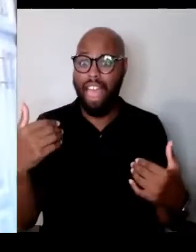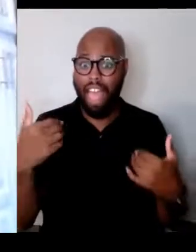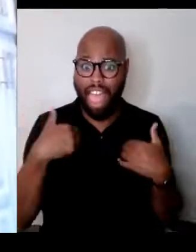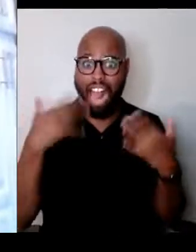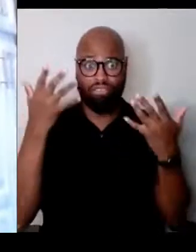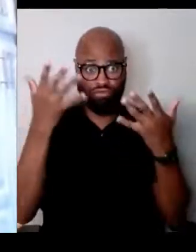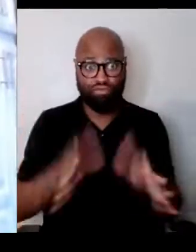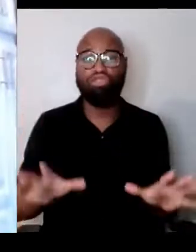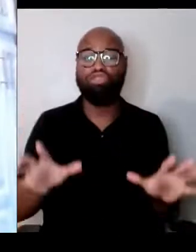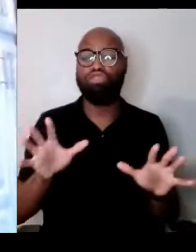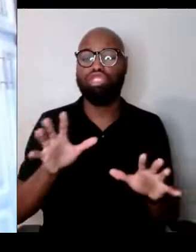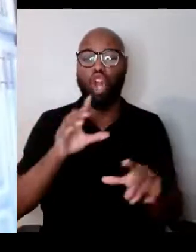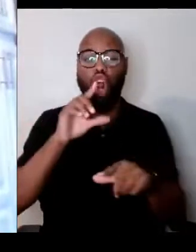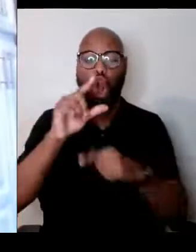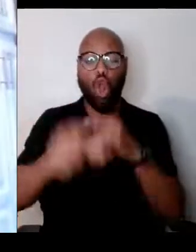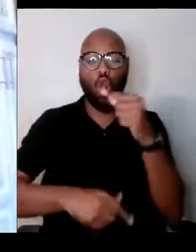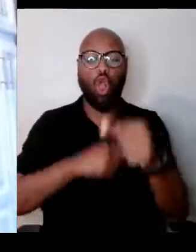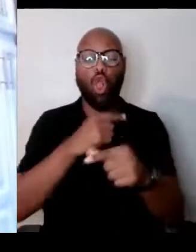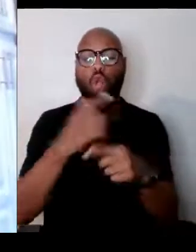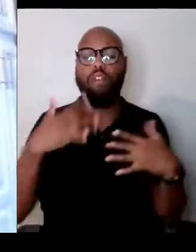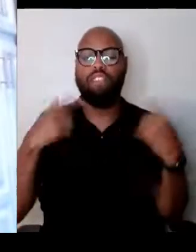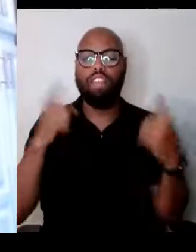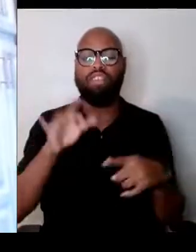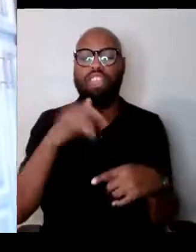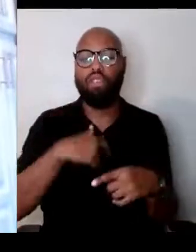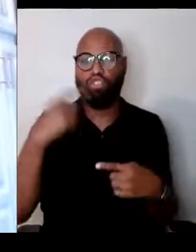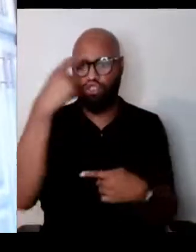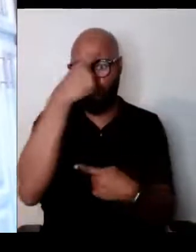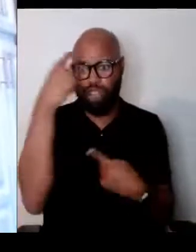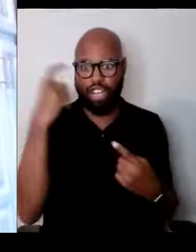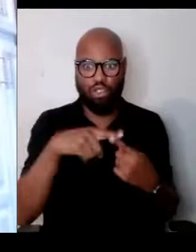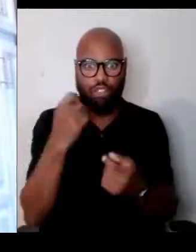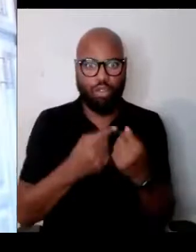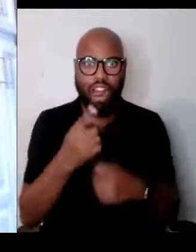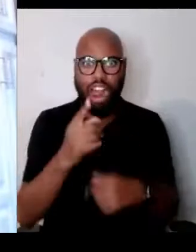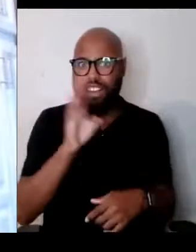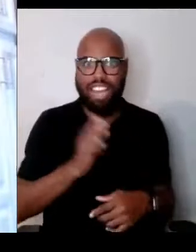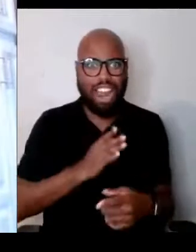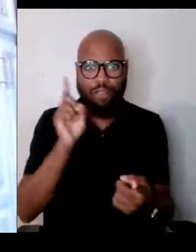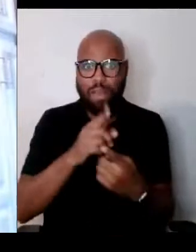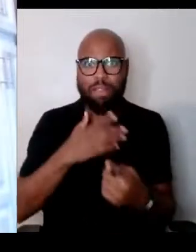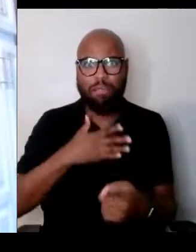to everyone. I never met my father but my father was 32 when he died at Auschwitz.